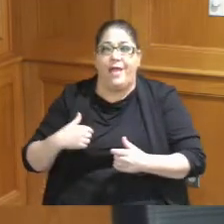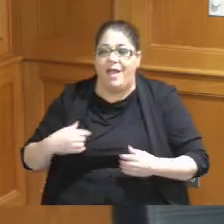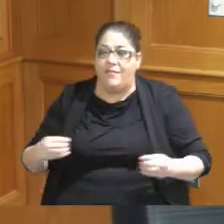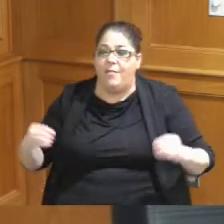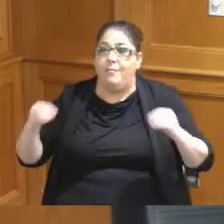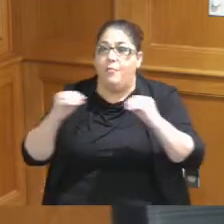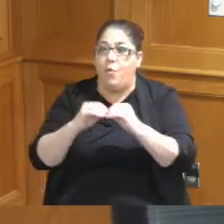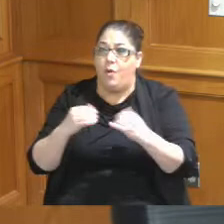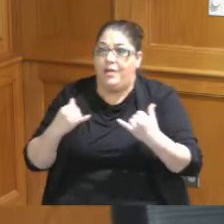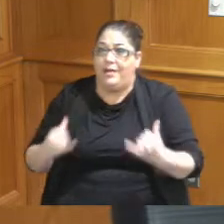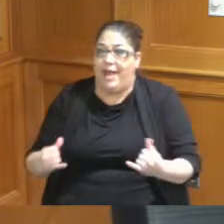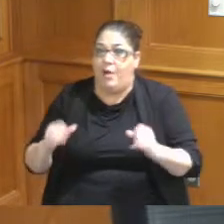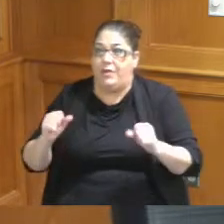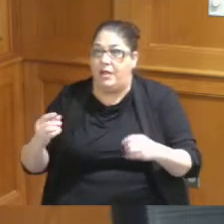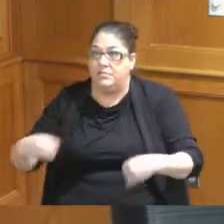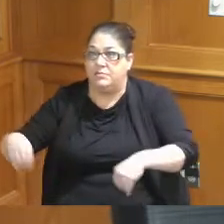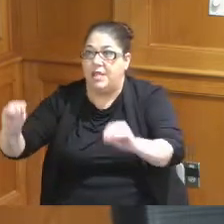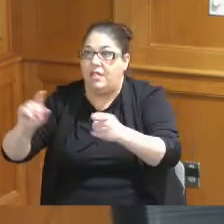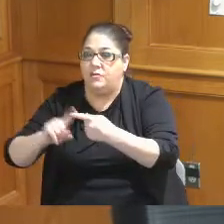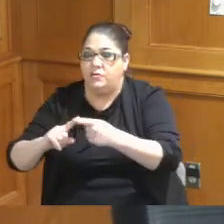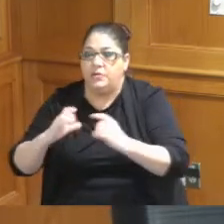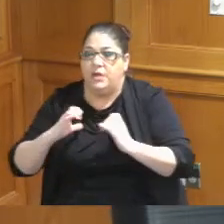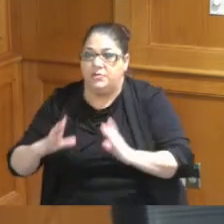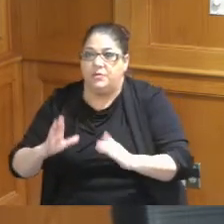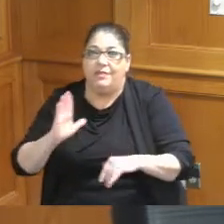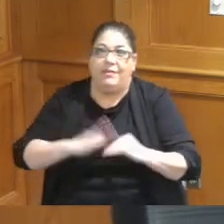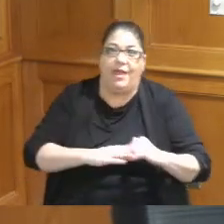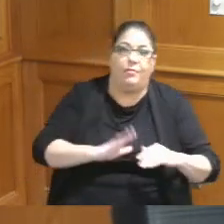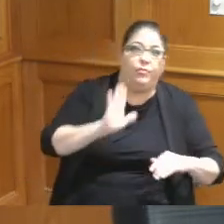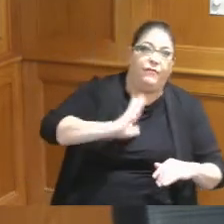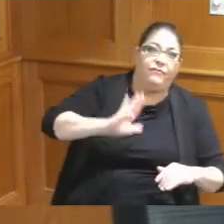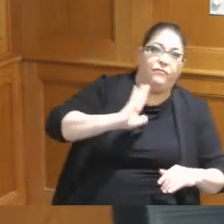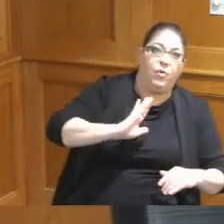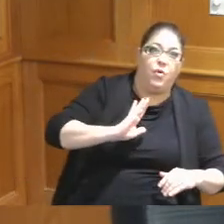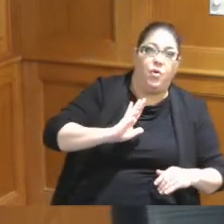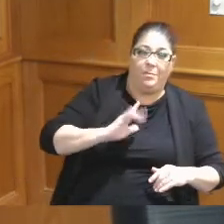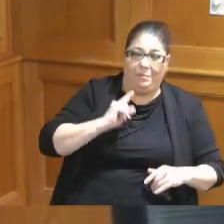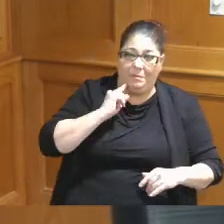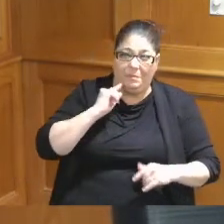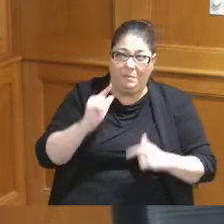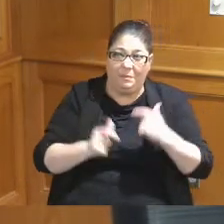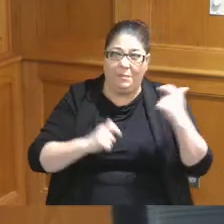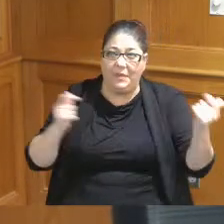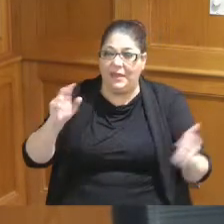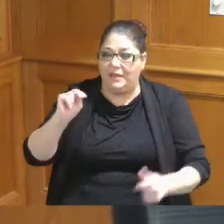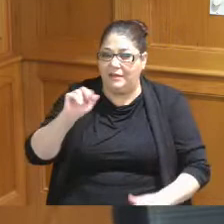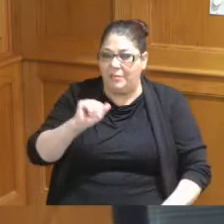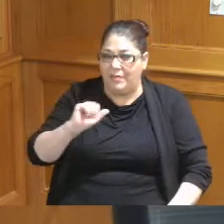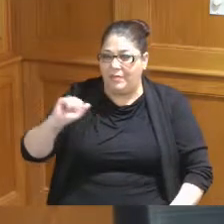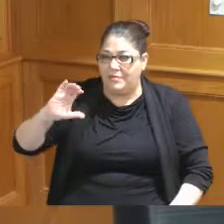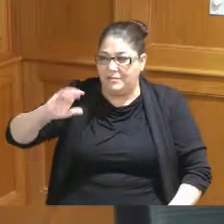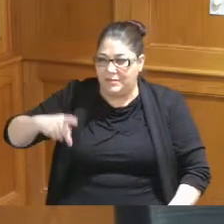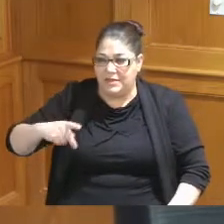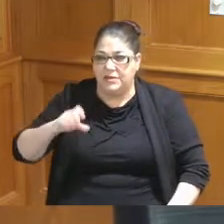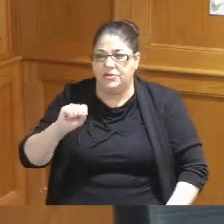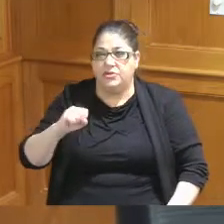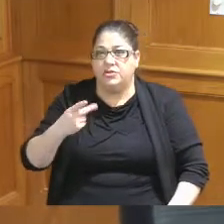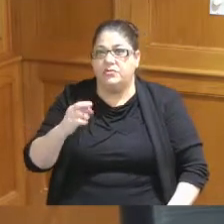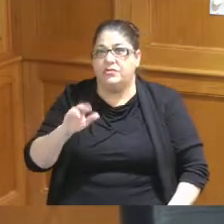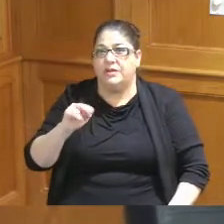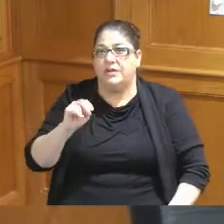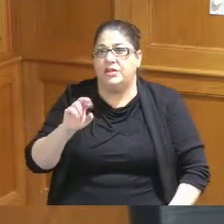to sell then and we were able to get some major conventions NAACP the Shriners National Baptist